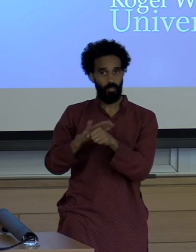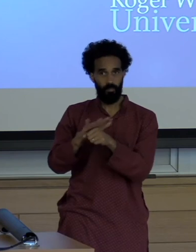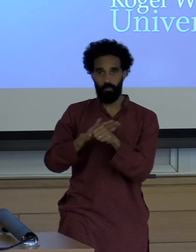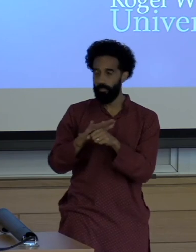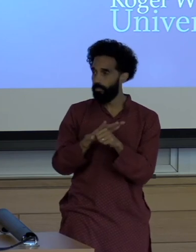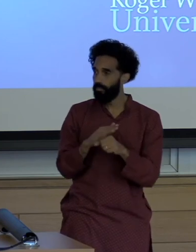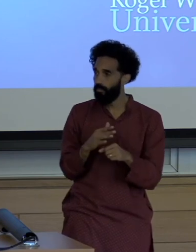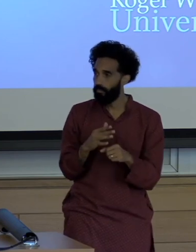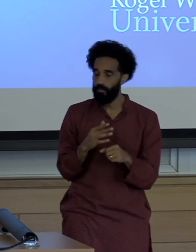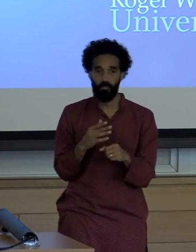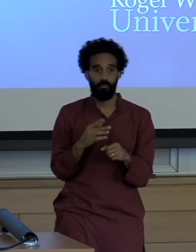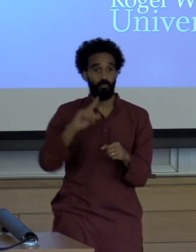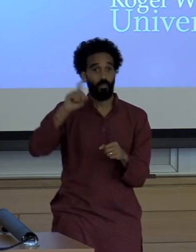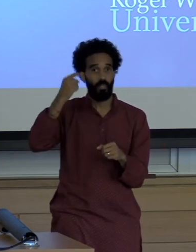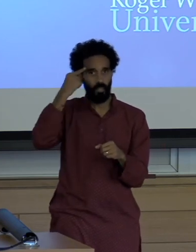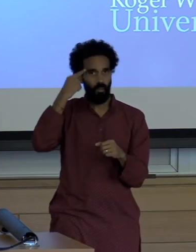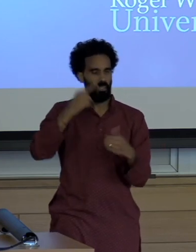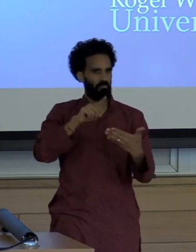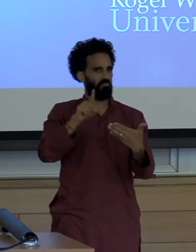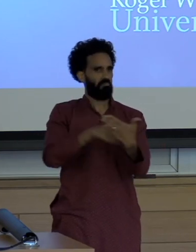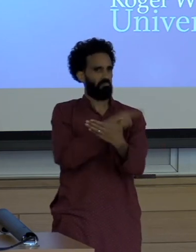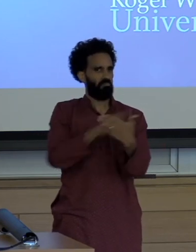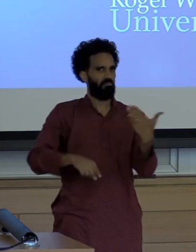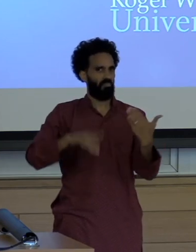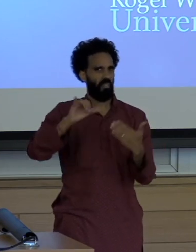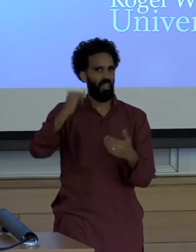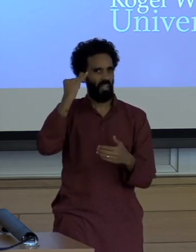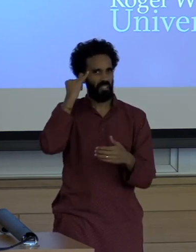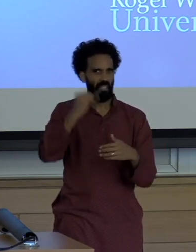Criticism that the government volleyed against the indigenous communities. Who were